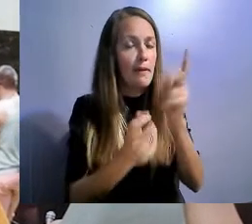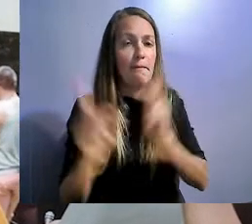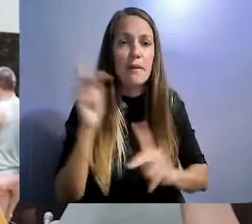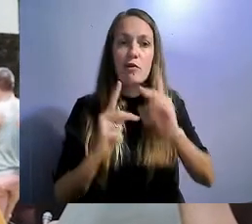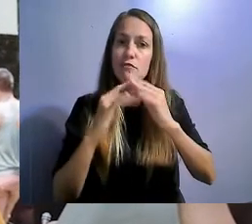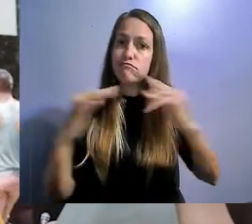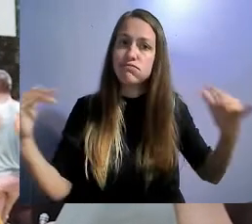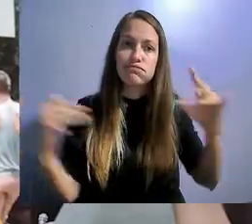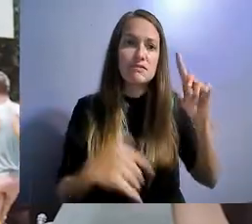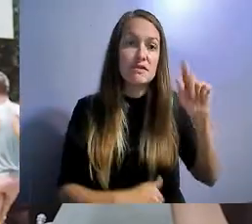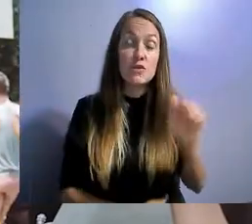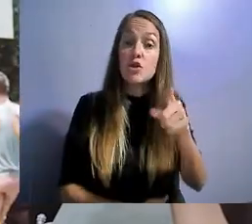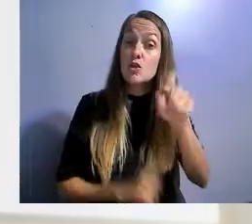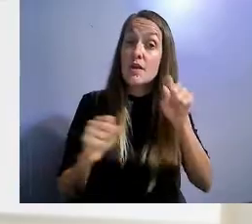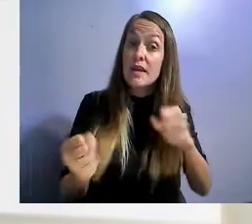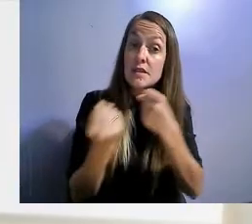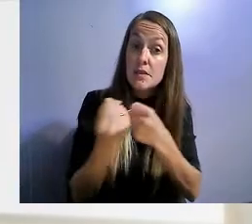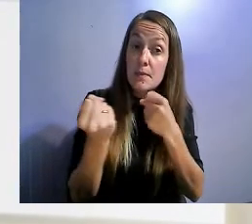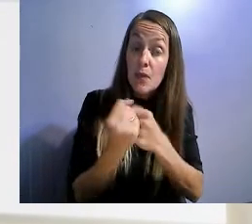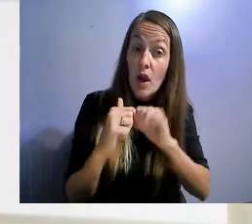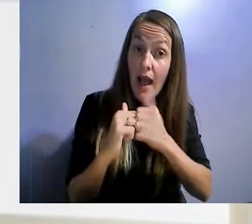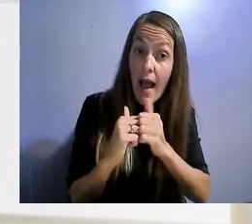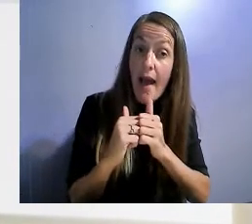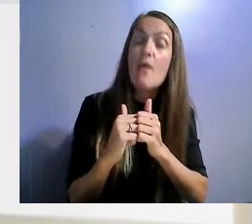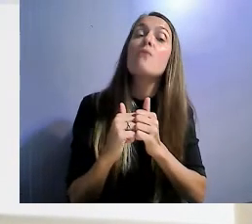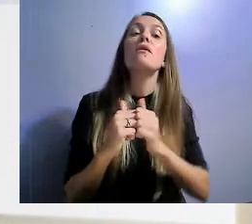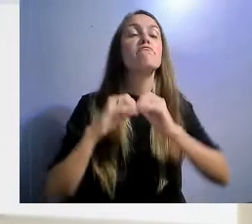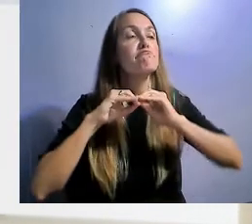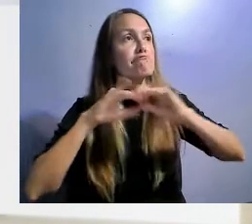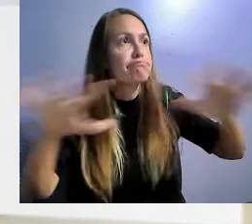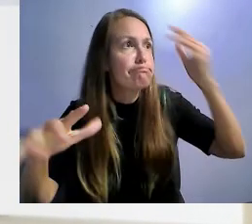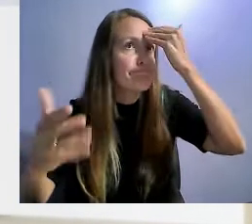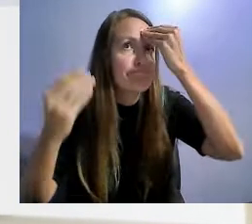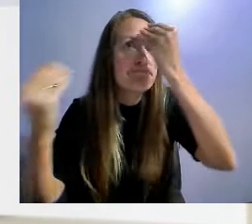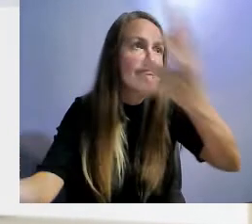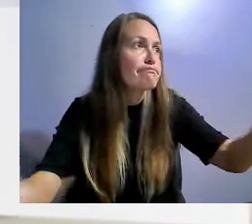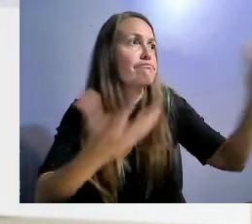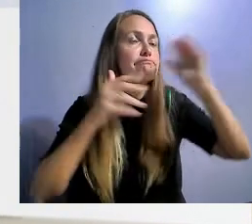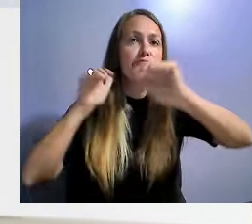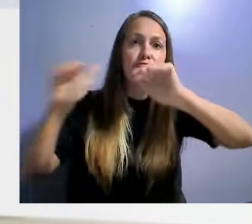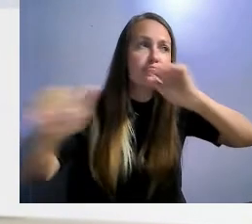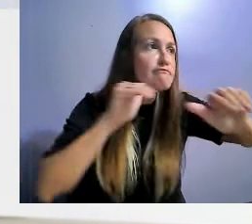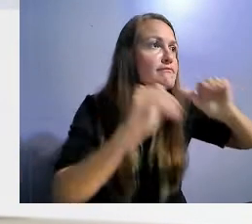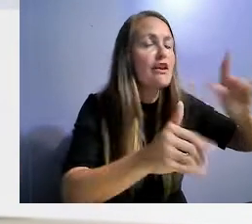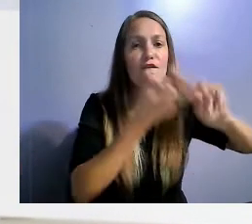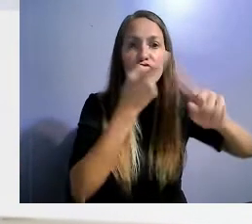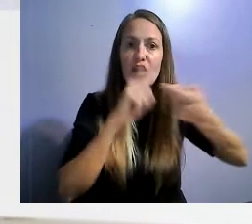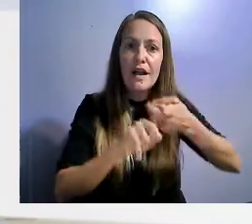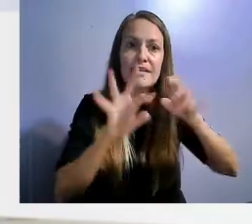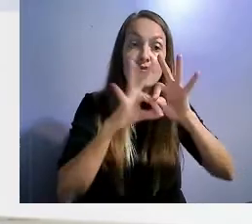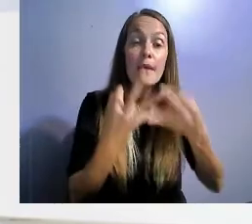services to your friends and family or by making a financial contribution by visiting our website,